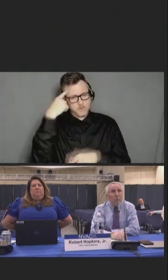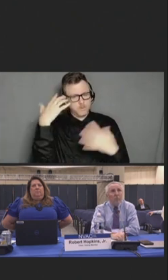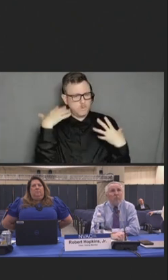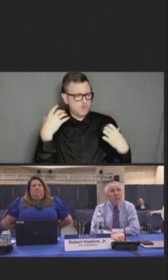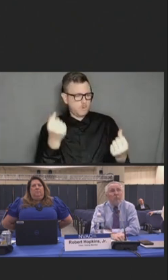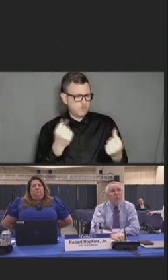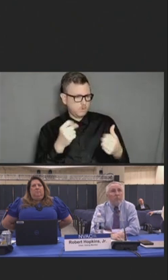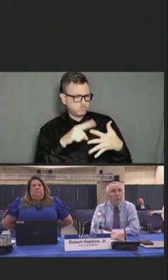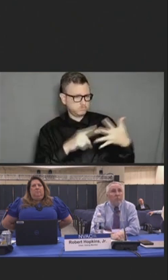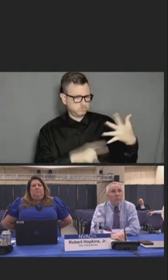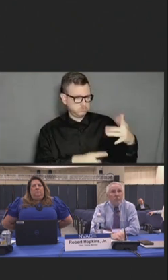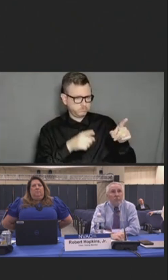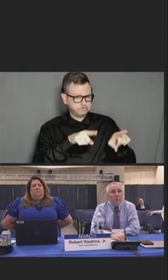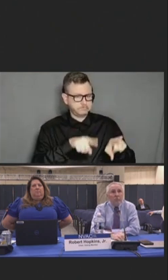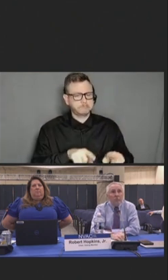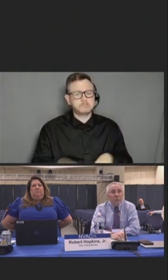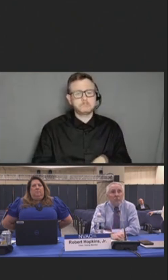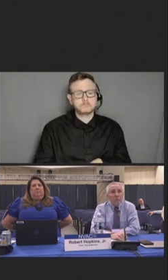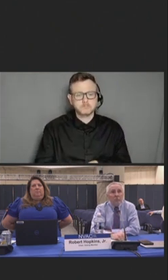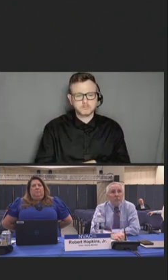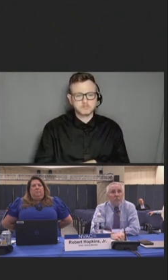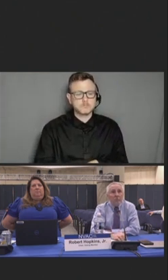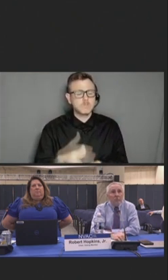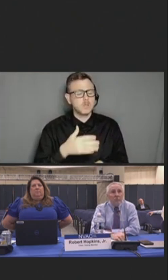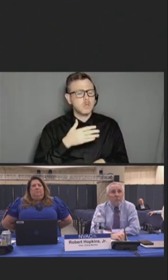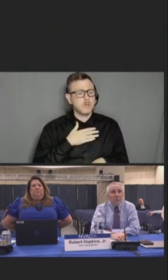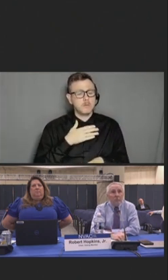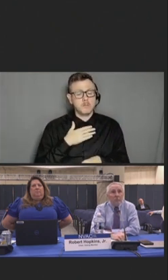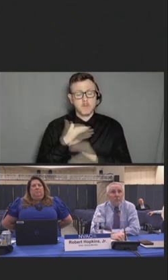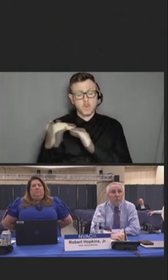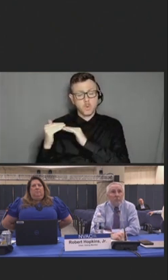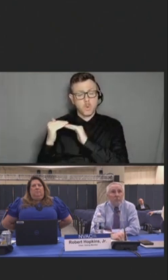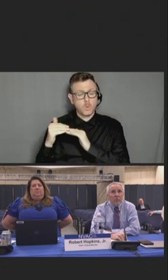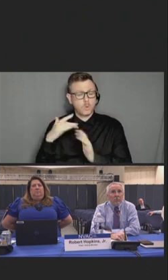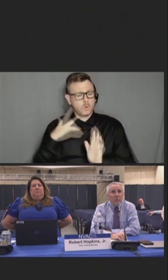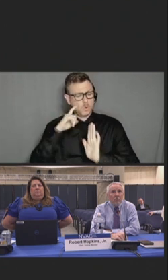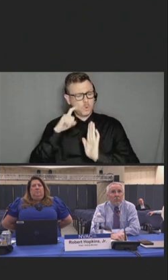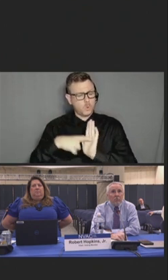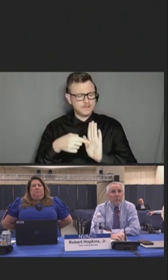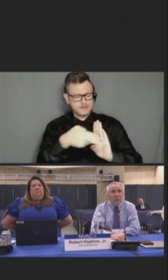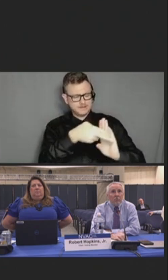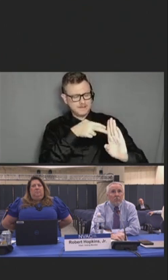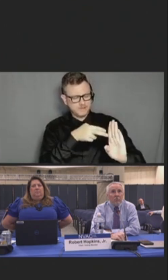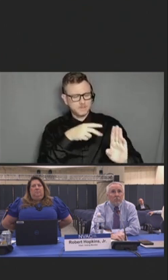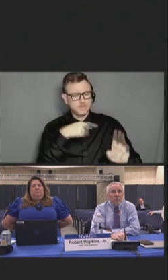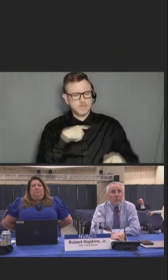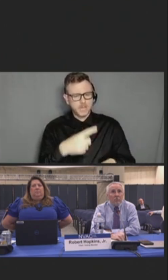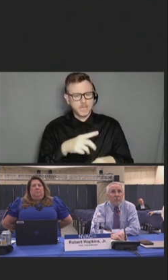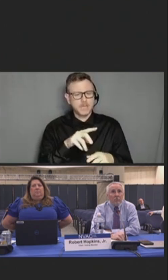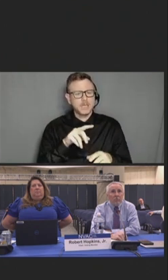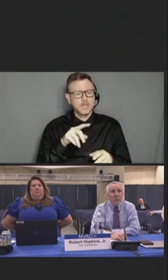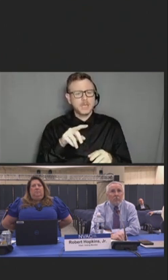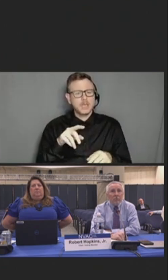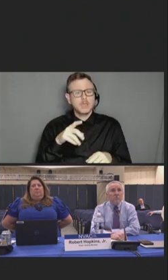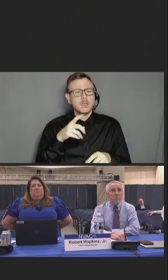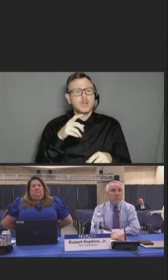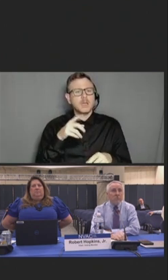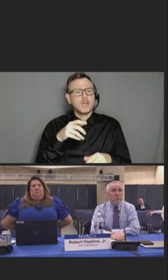Importantly, my colleagues and I also note that stigma was associated with intent to receive the COVID-19 vaccination.